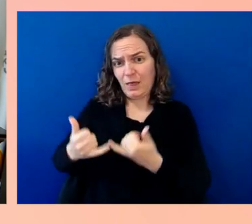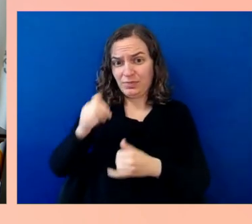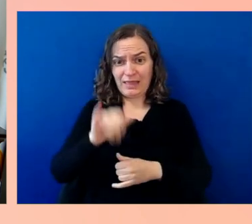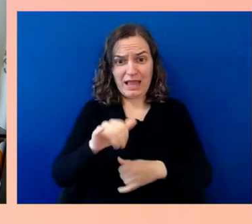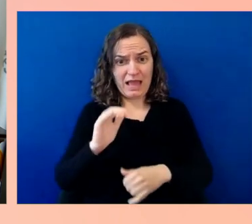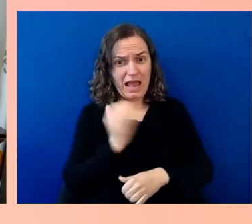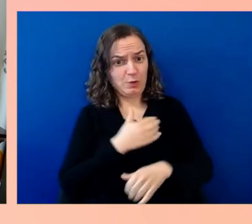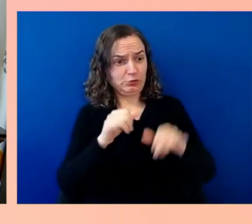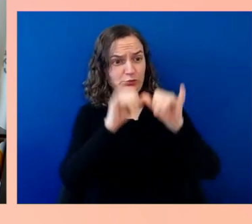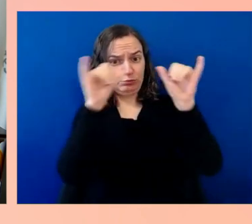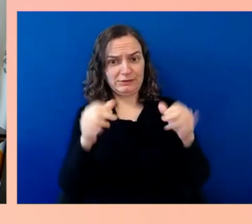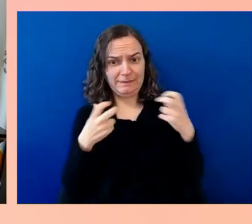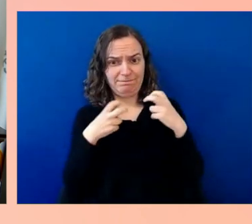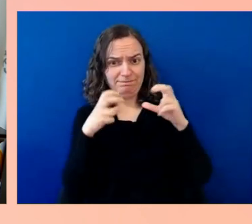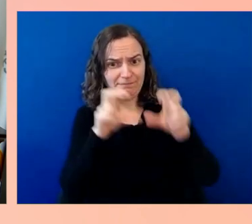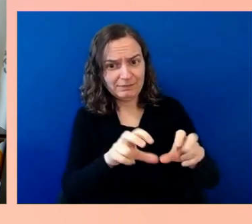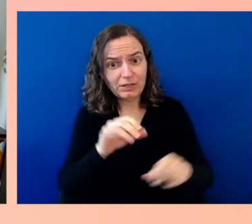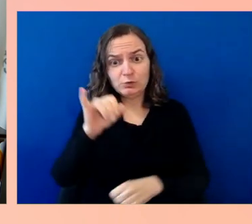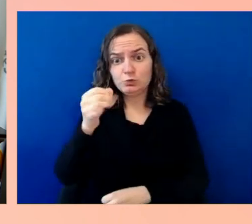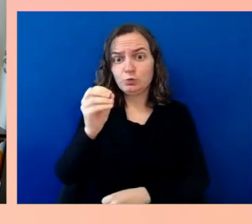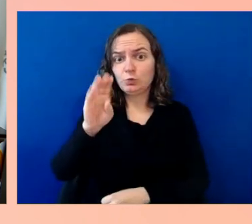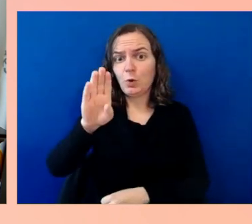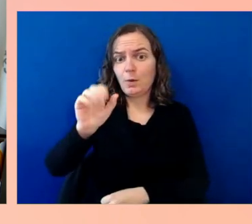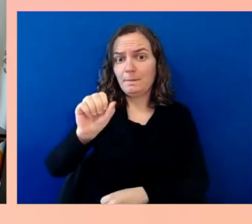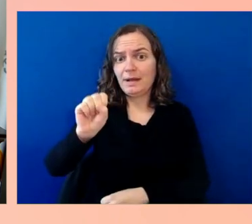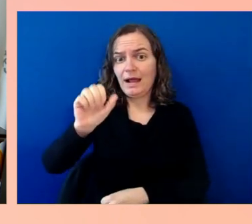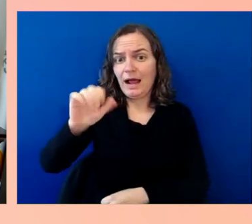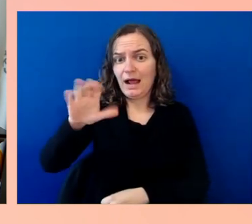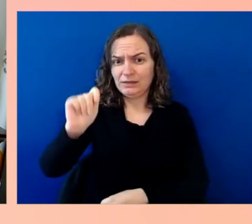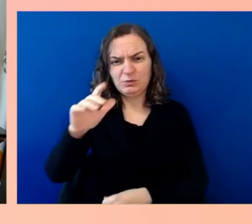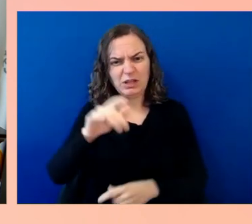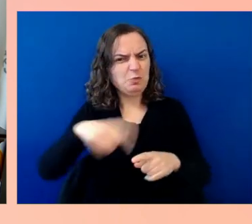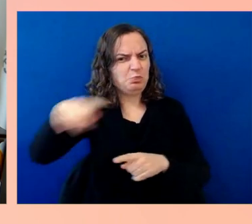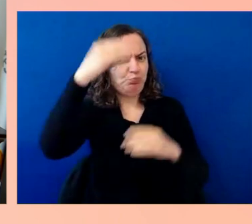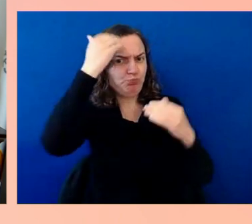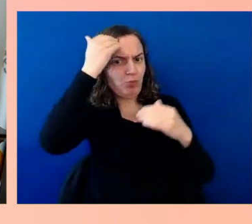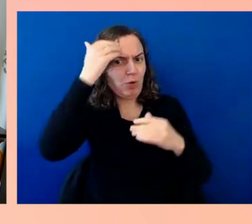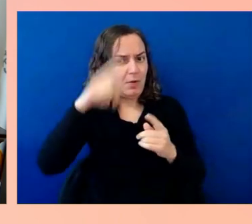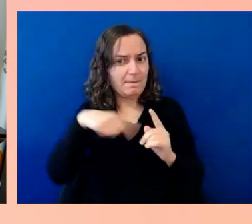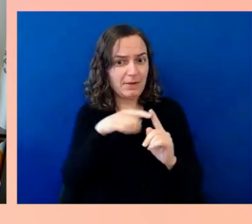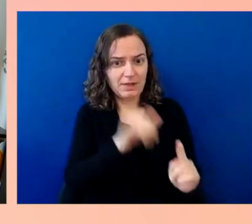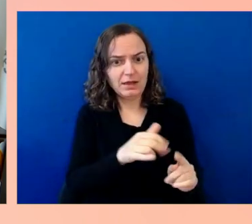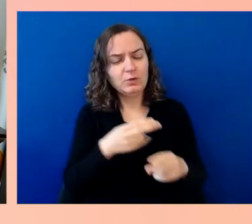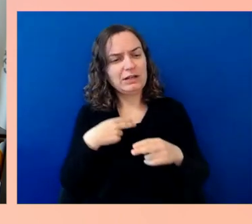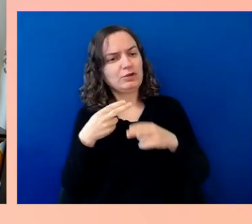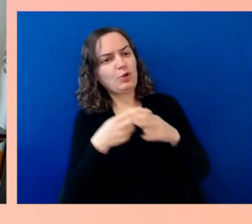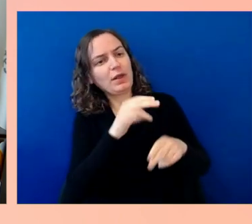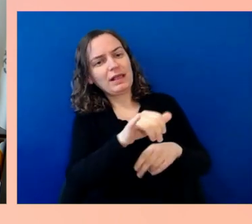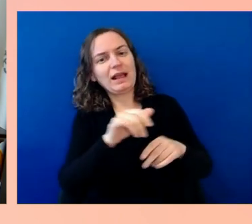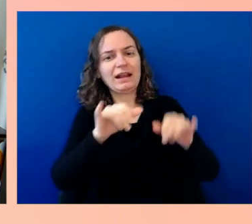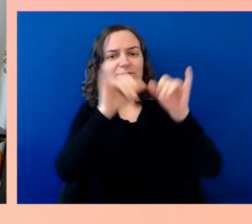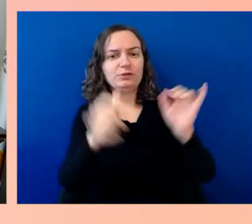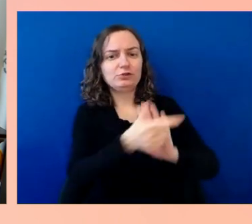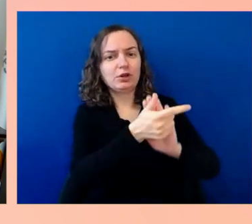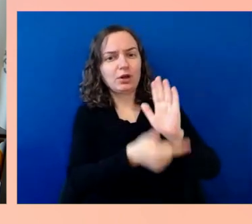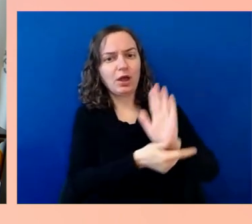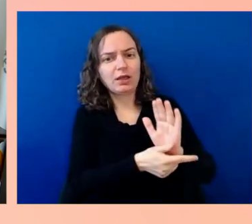is truly historic in its proportions. The most we've done for roads and highways since the Eisenhower administration,